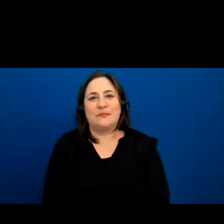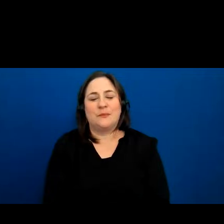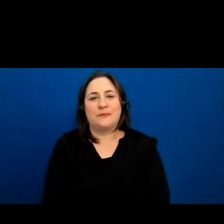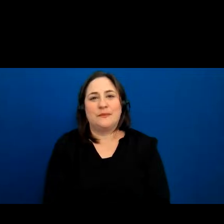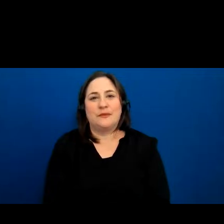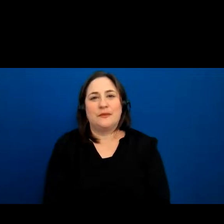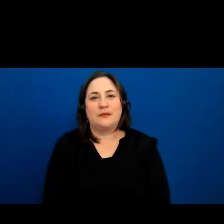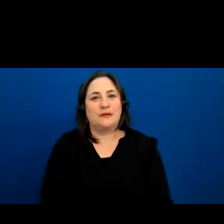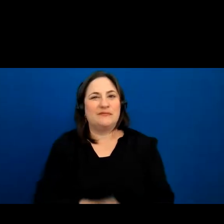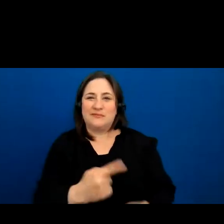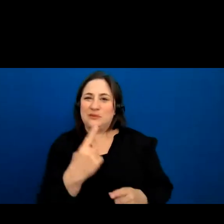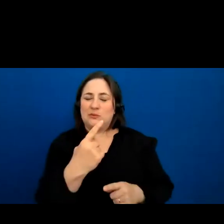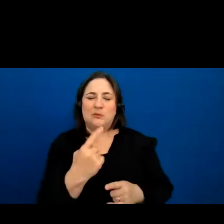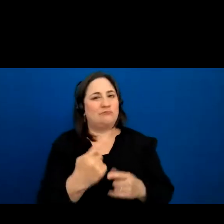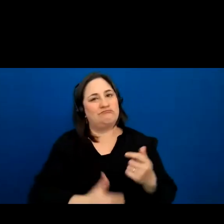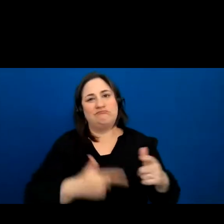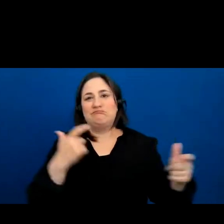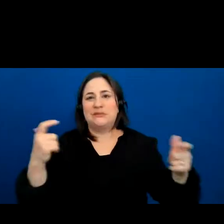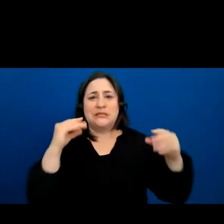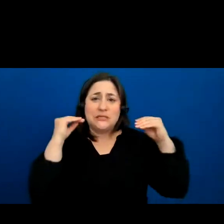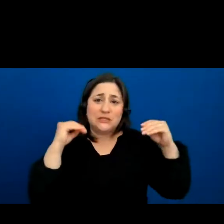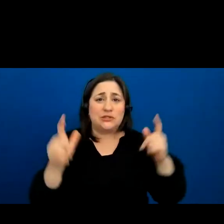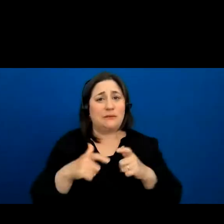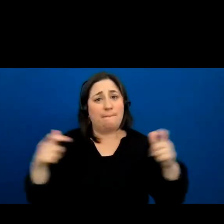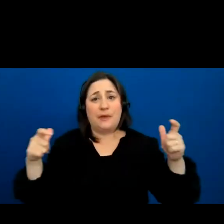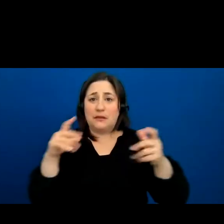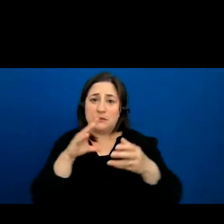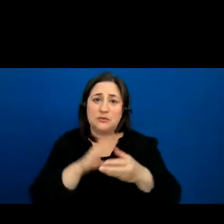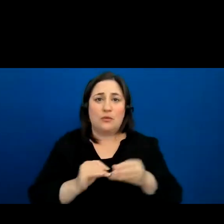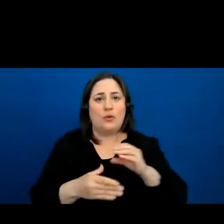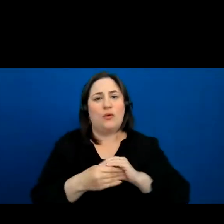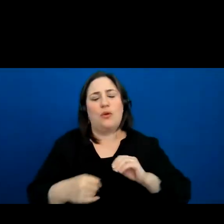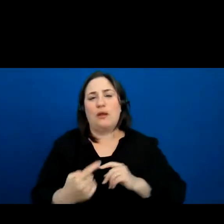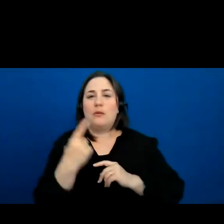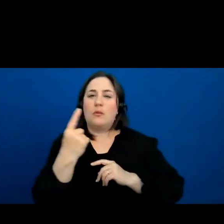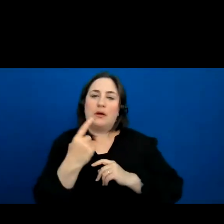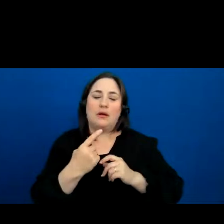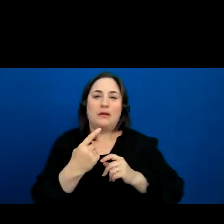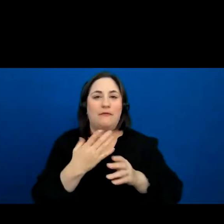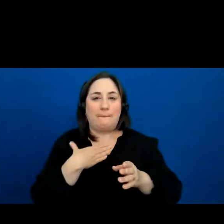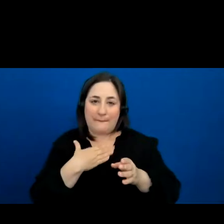teachings, one of the biggest stories, one of the main tools that I use for the work I do,